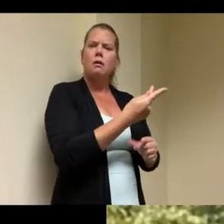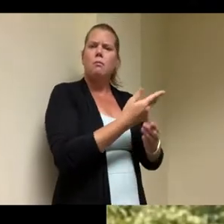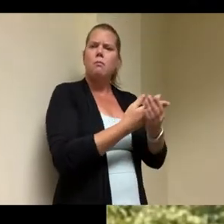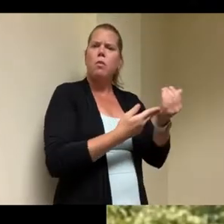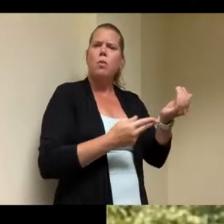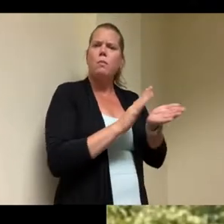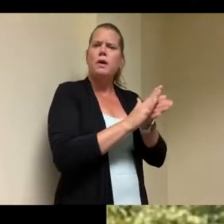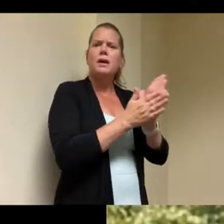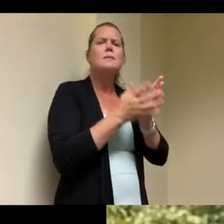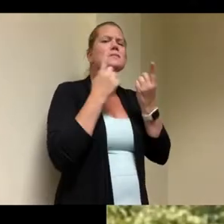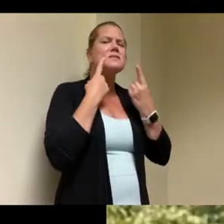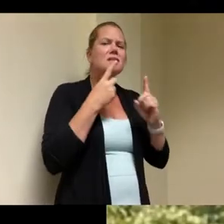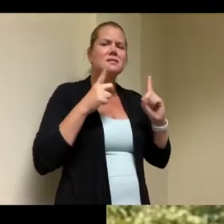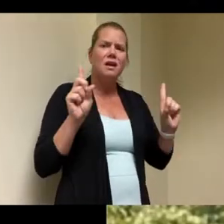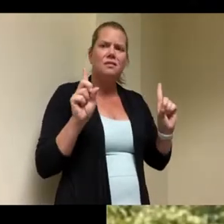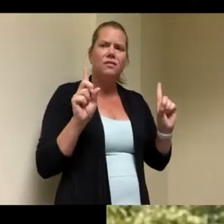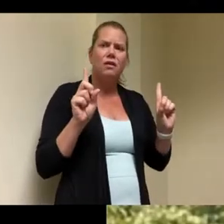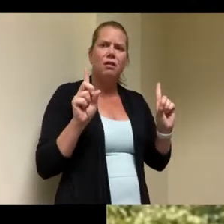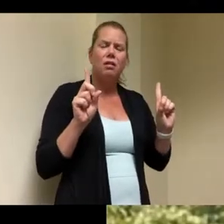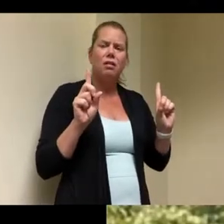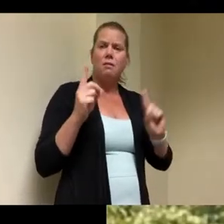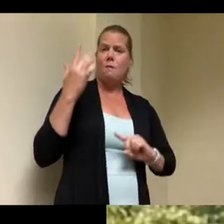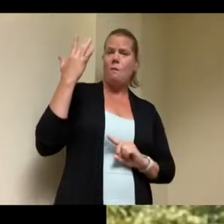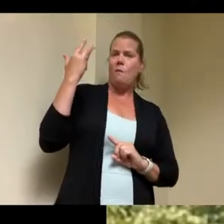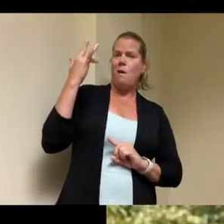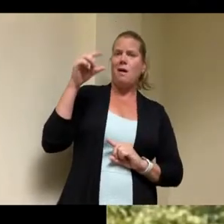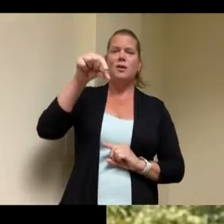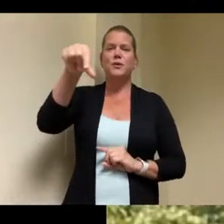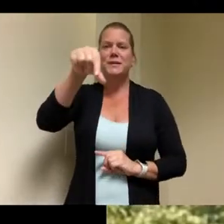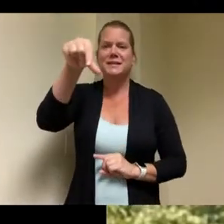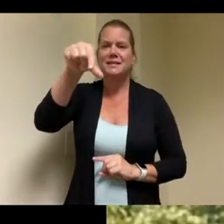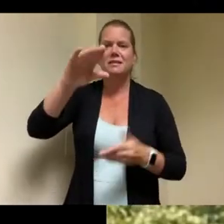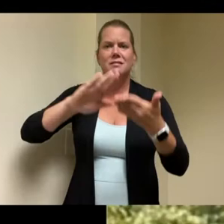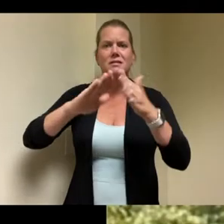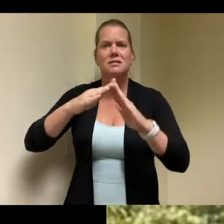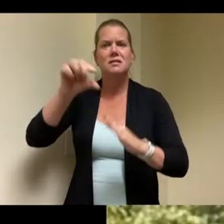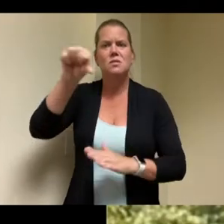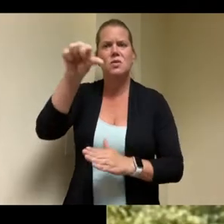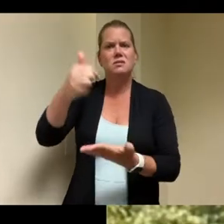um and the money and the support uh from the city and that starts with the mayor